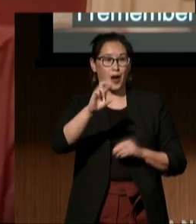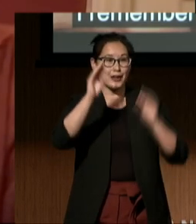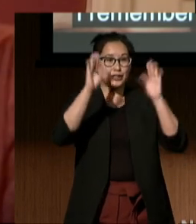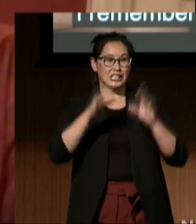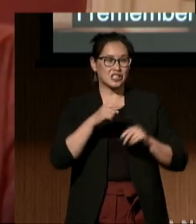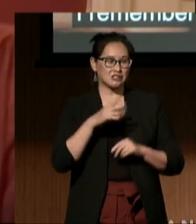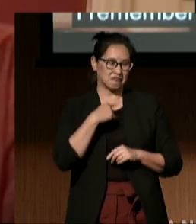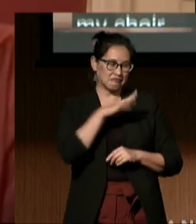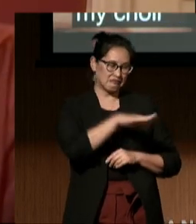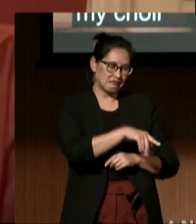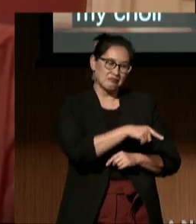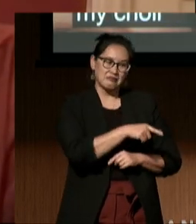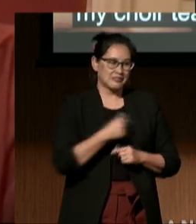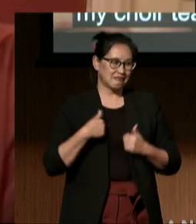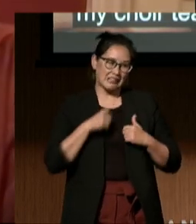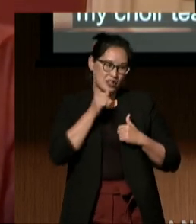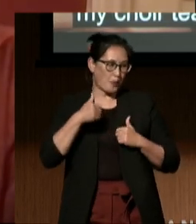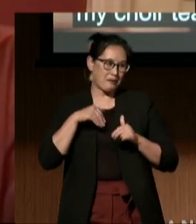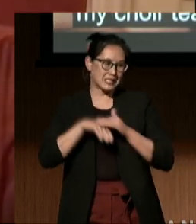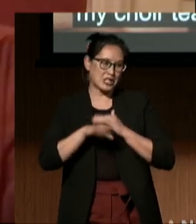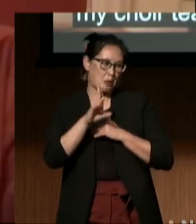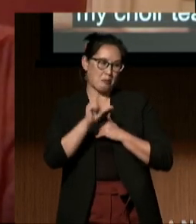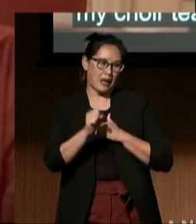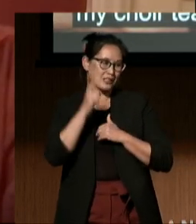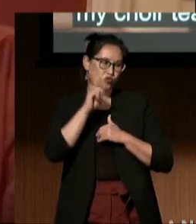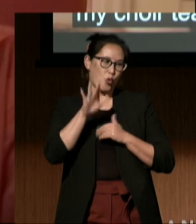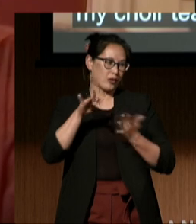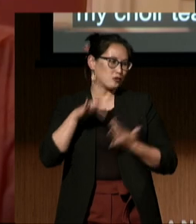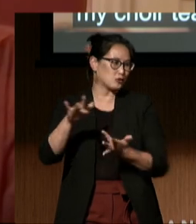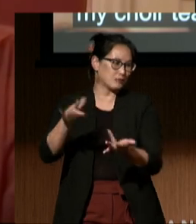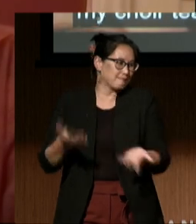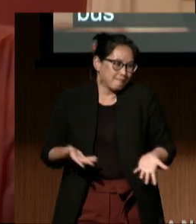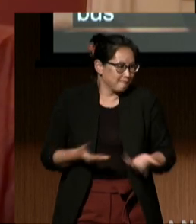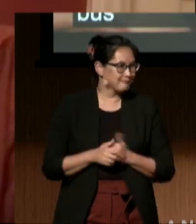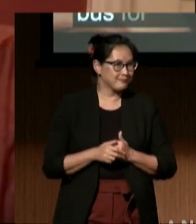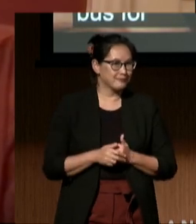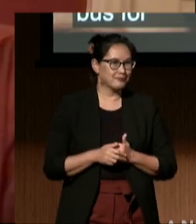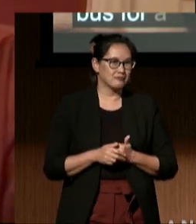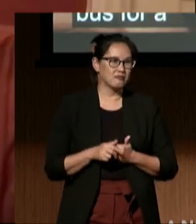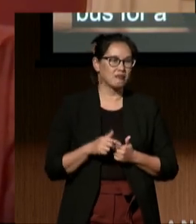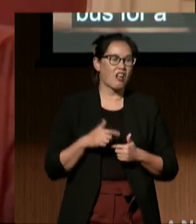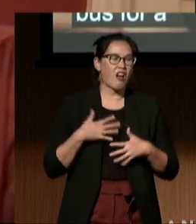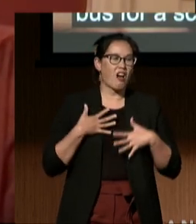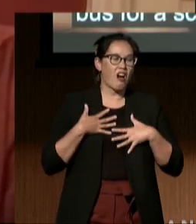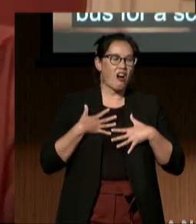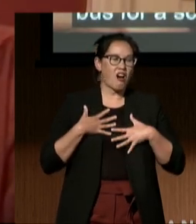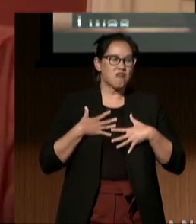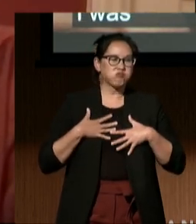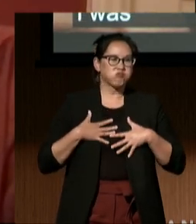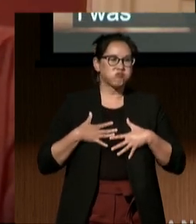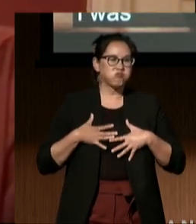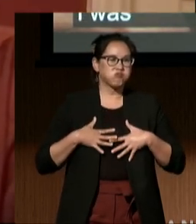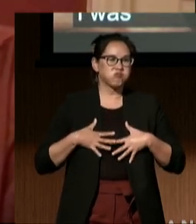an accessible bus for our school trip. I was absolutely devastated.